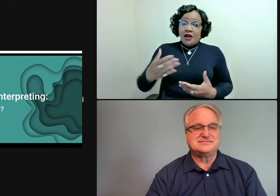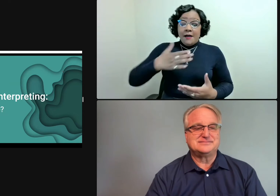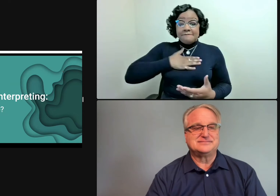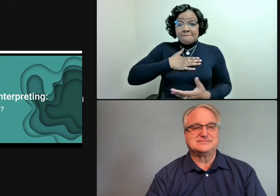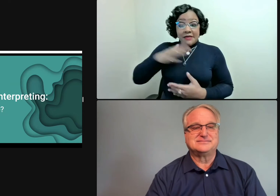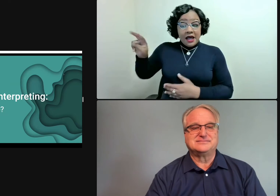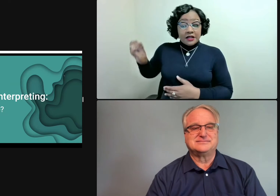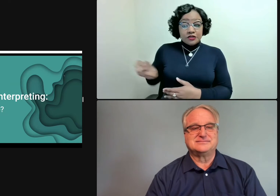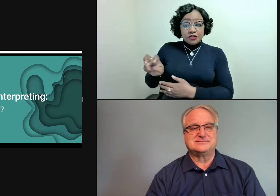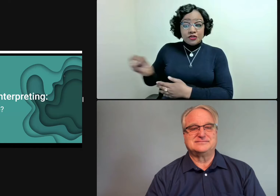Thank you so much, Tom.